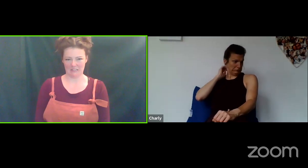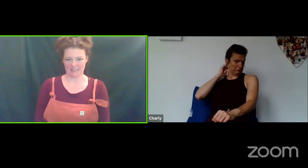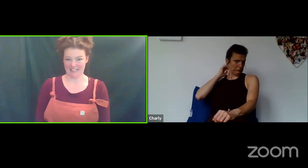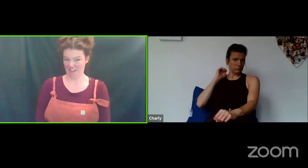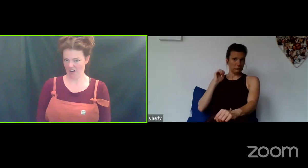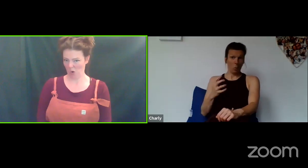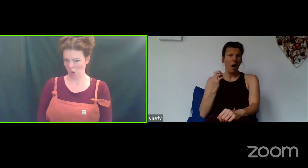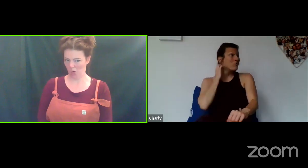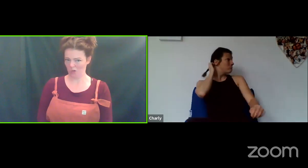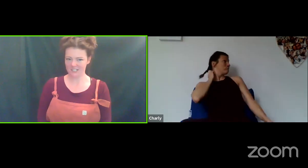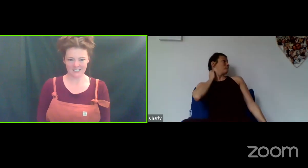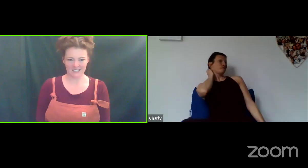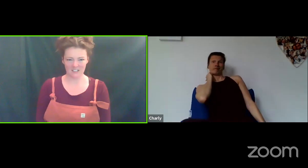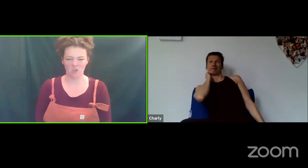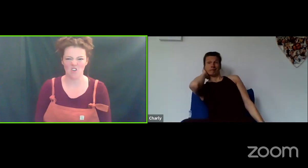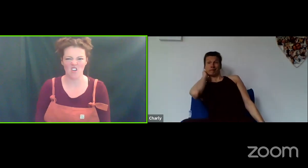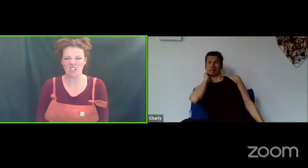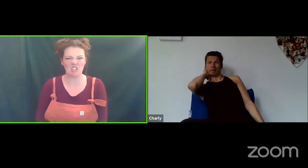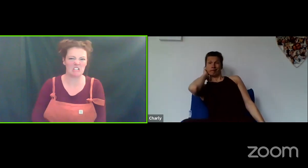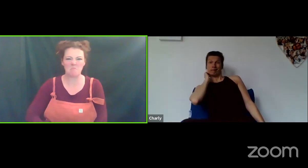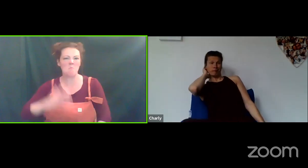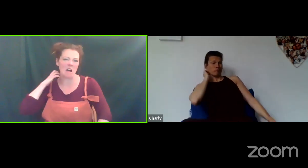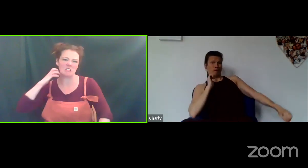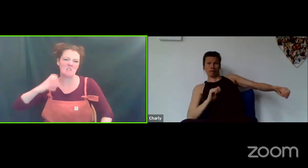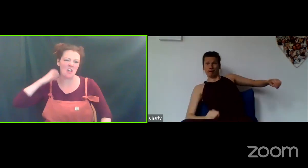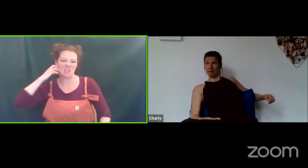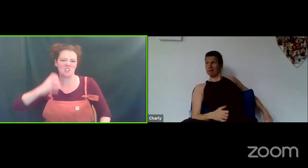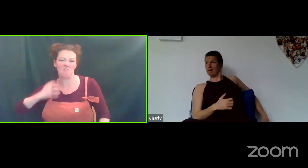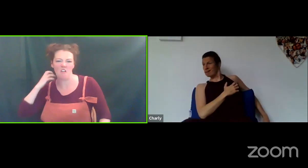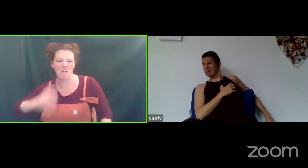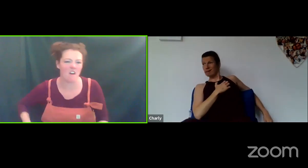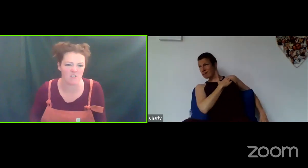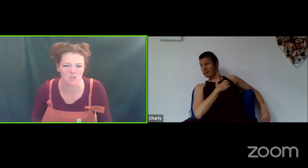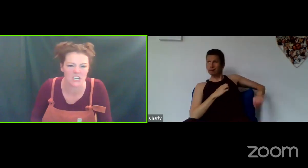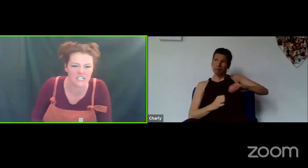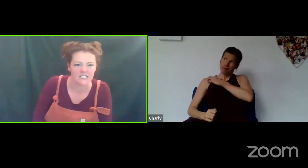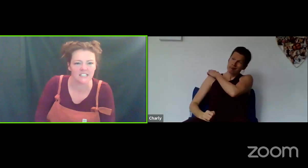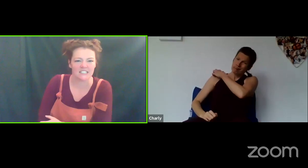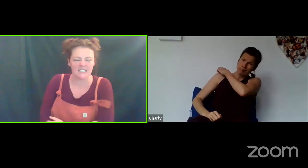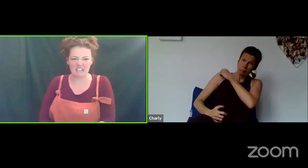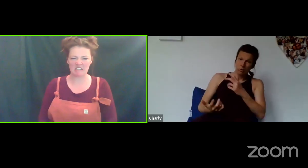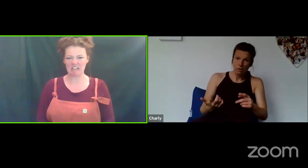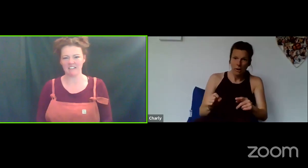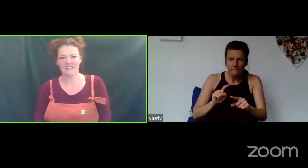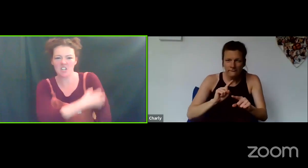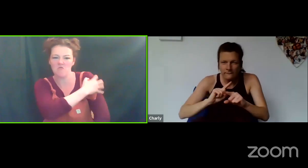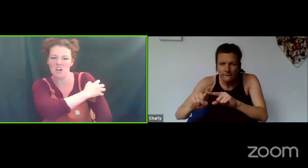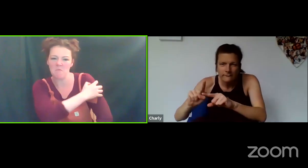Are they very awkward or are they just massive, itching in front of everybody.... they don't really